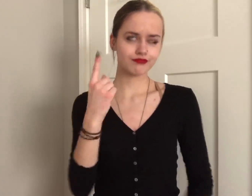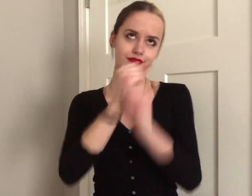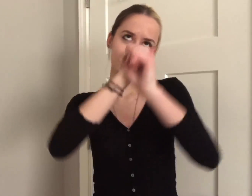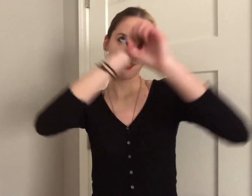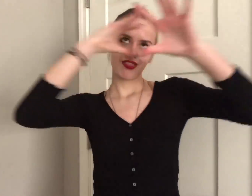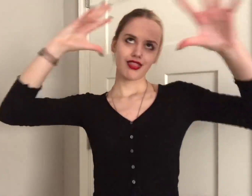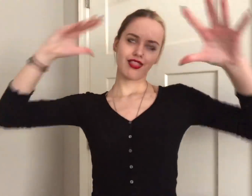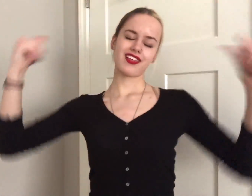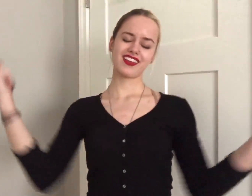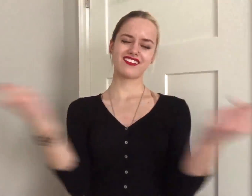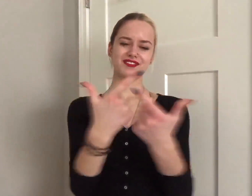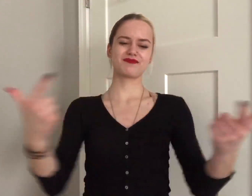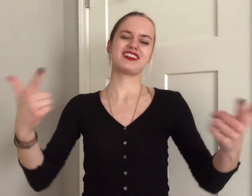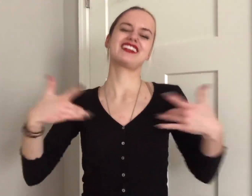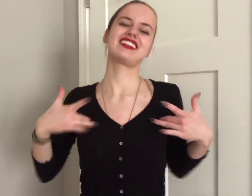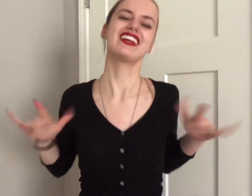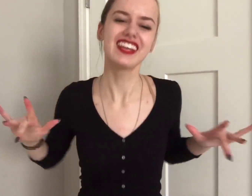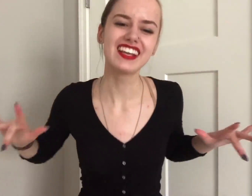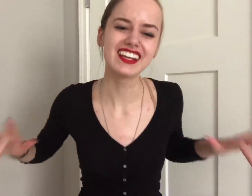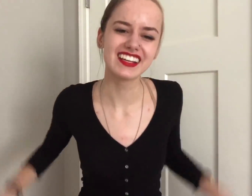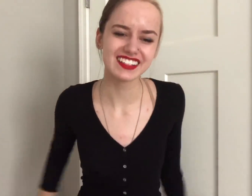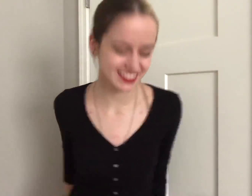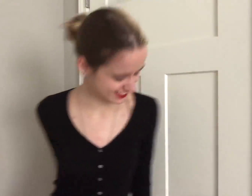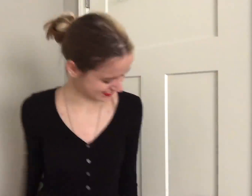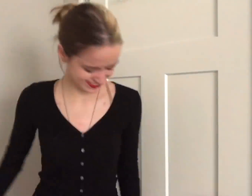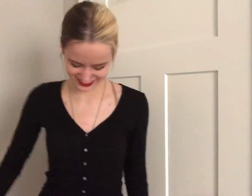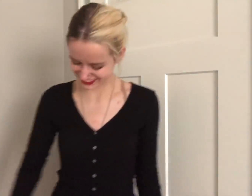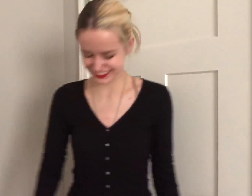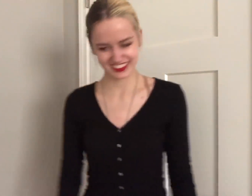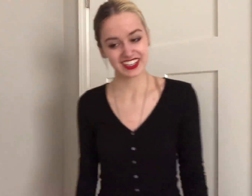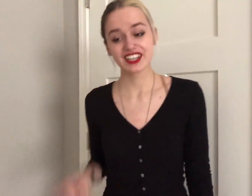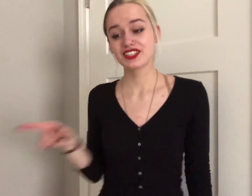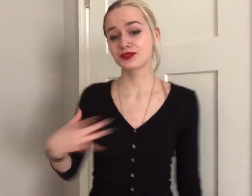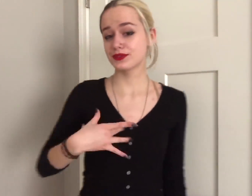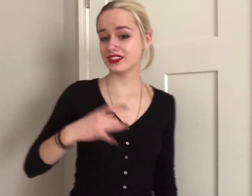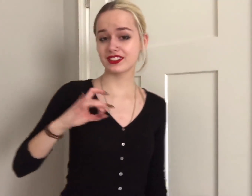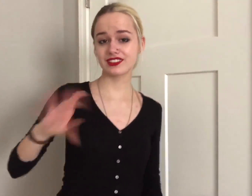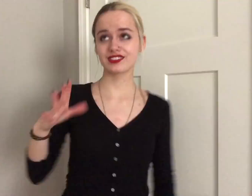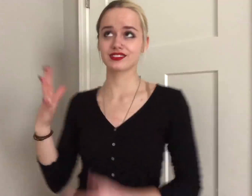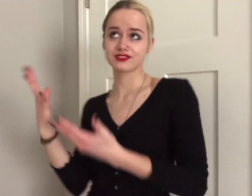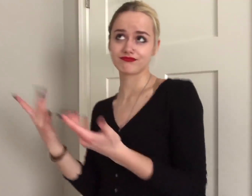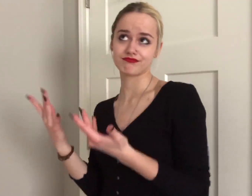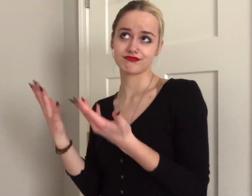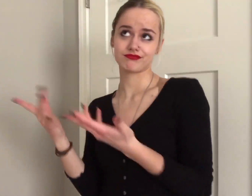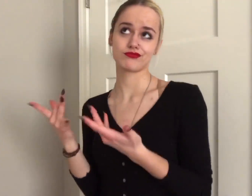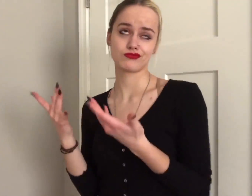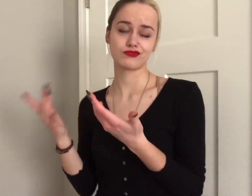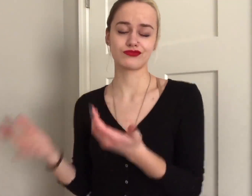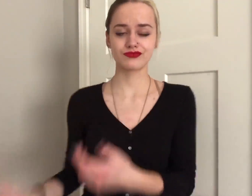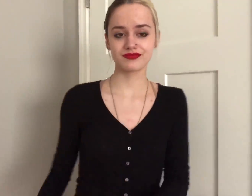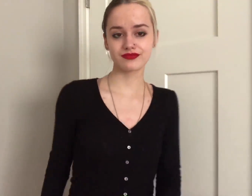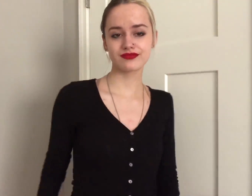just picture everybody naked she really doesn't like to wait